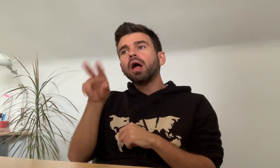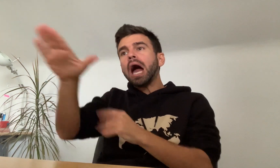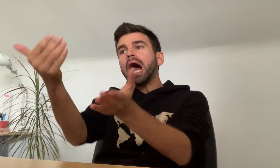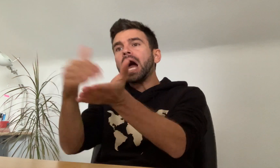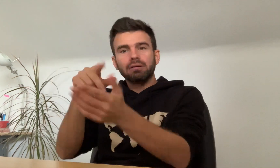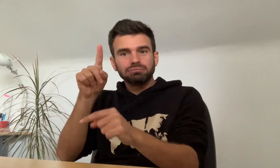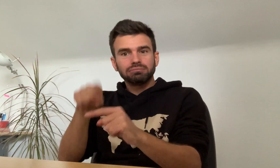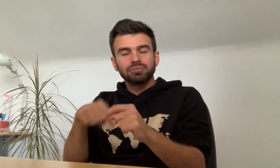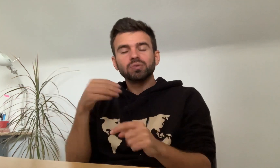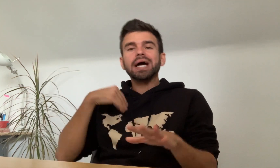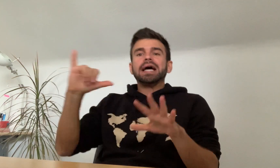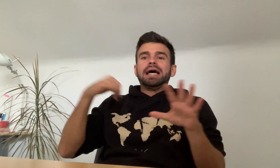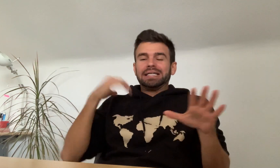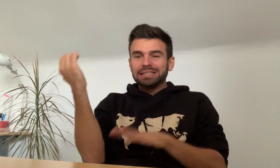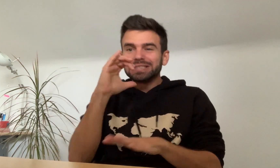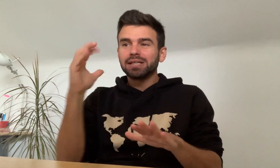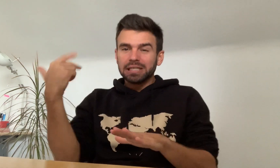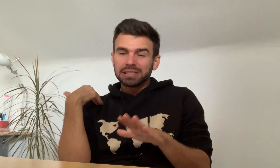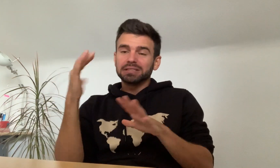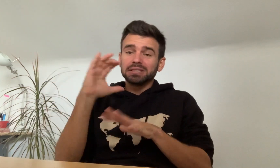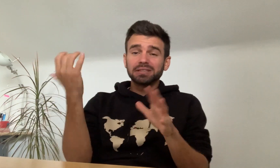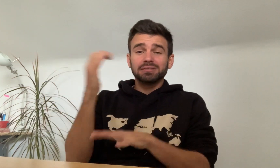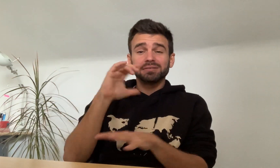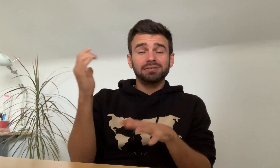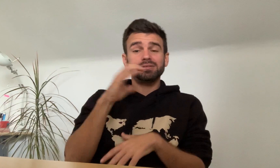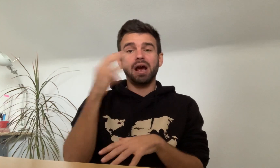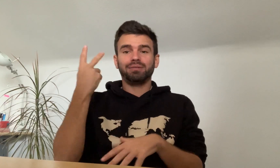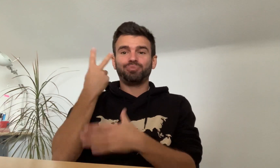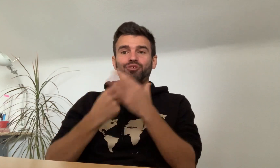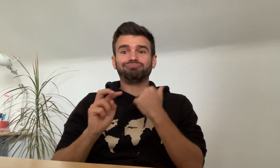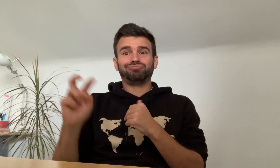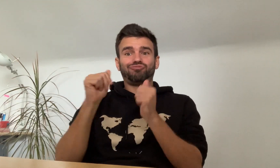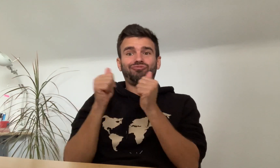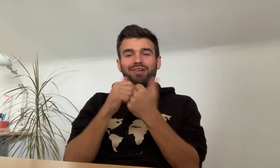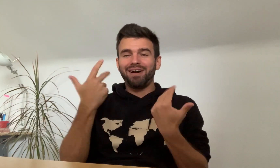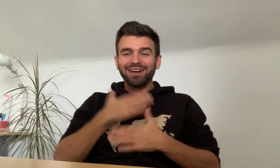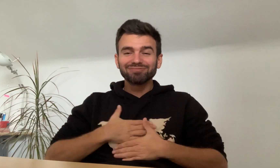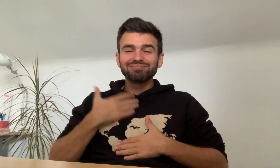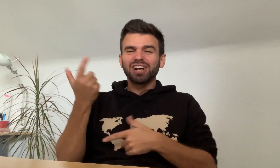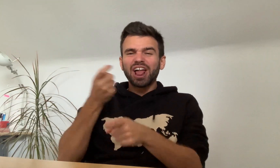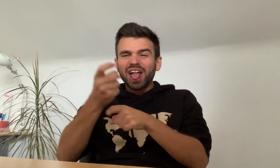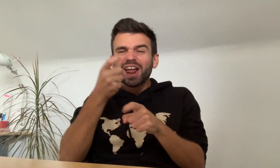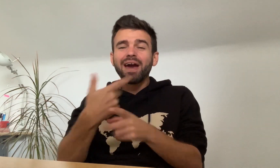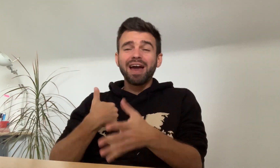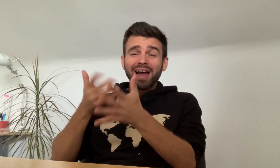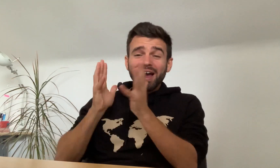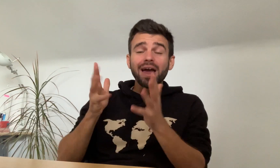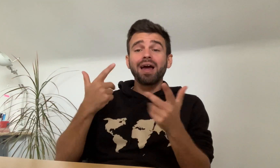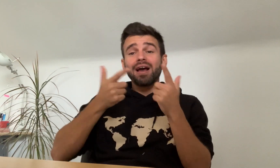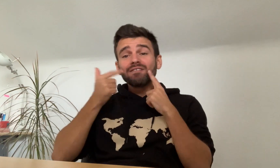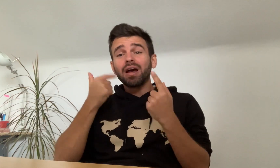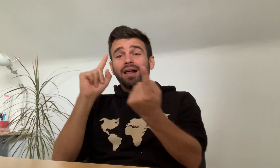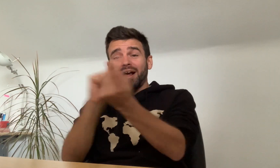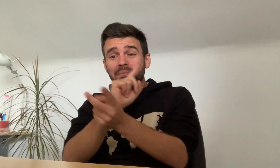I can’t retake moments. I did my best to film as much as I could. And we enjoyed traveling together, joking, chatting, laughing,